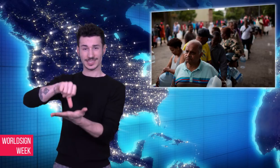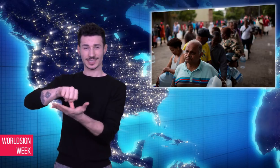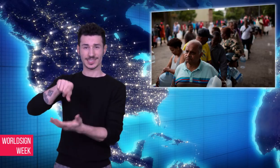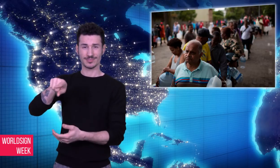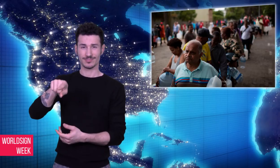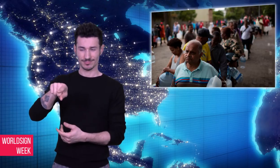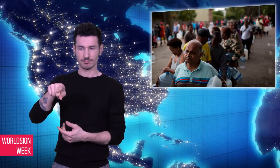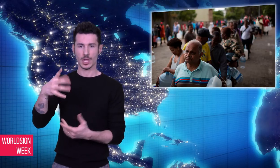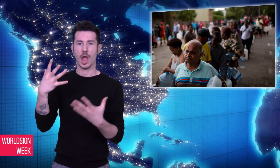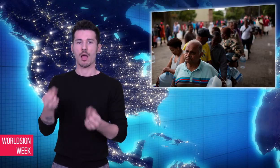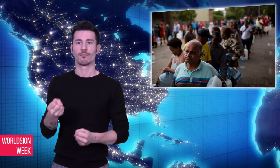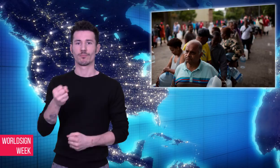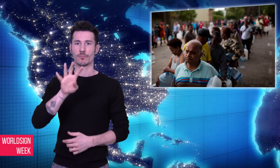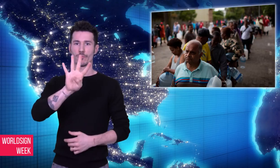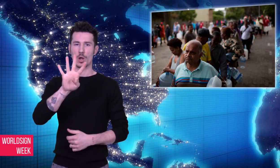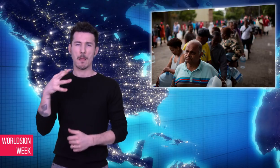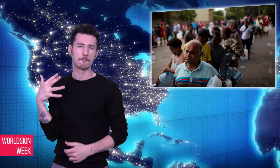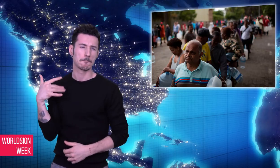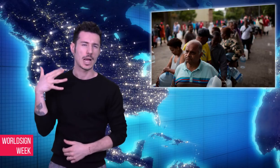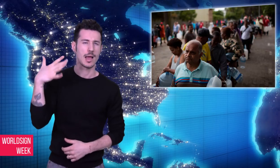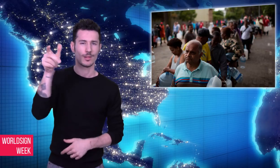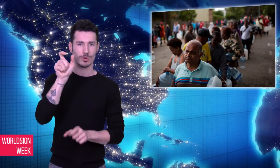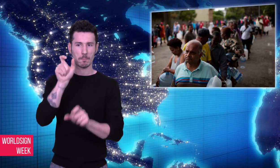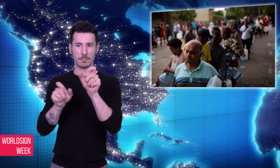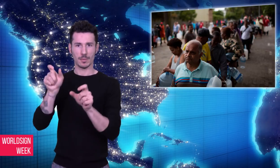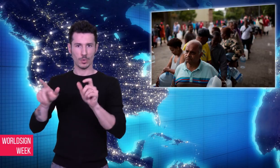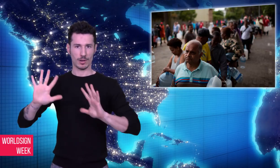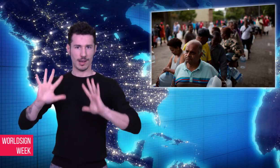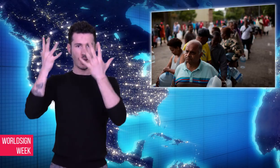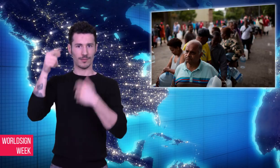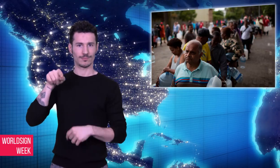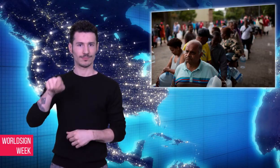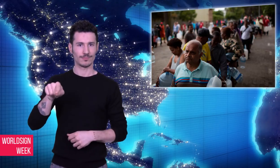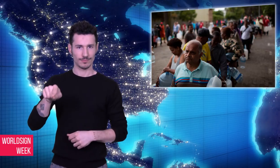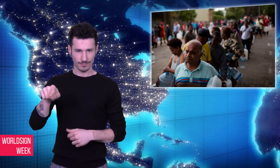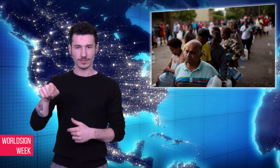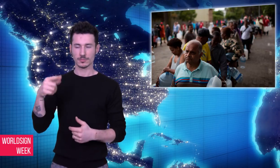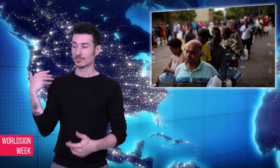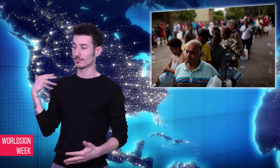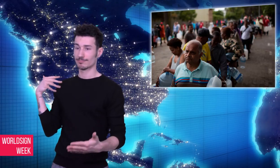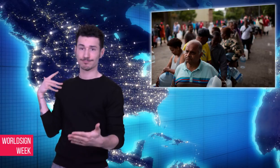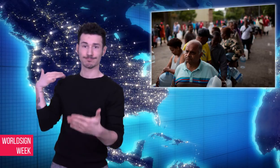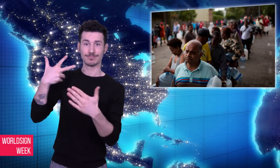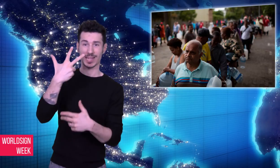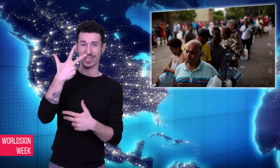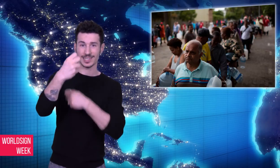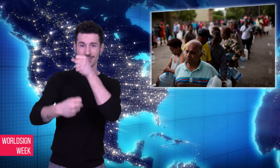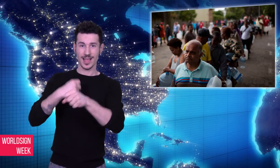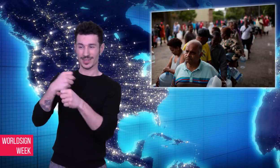have been cutting consumption of water